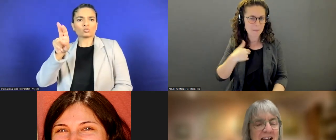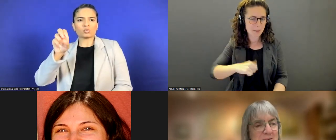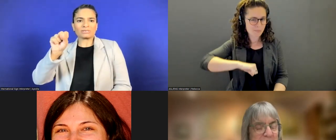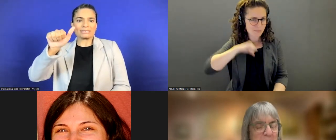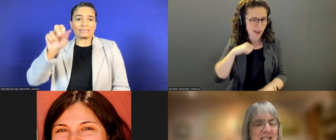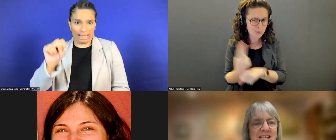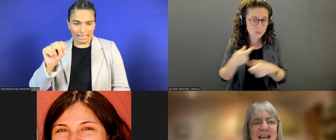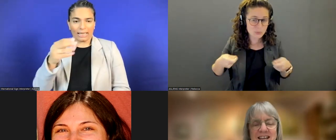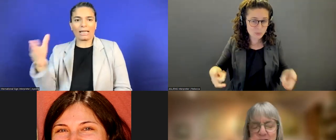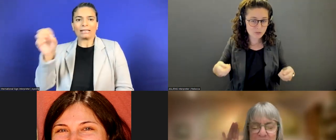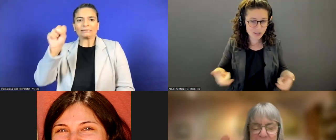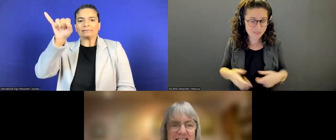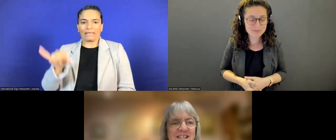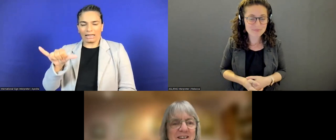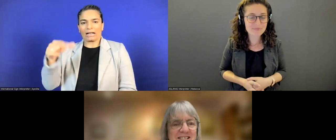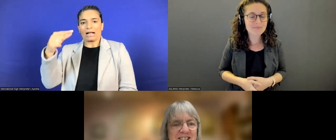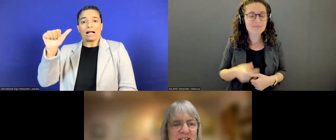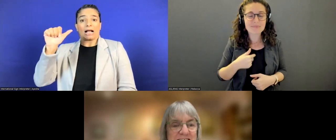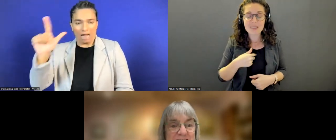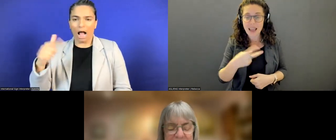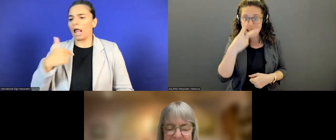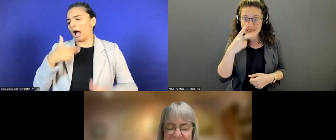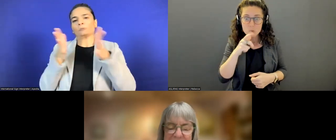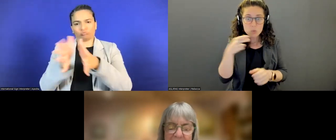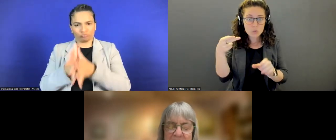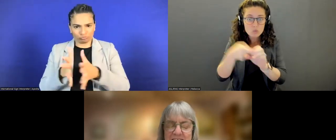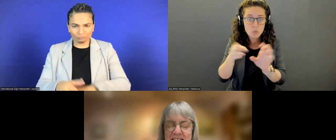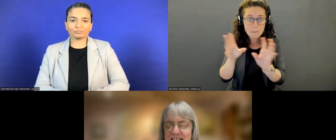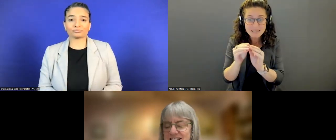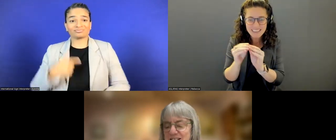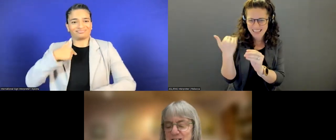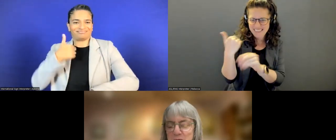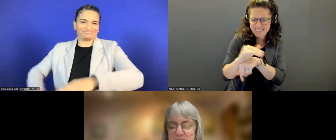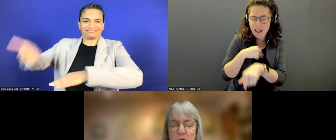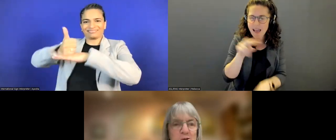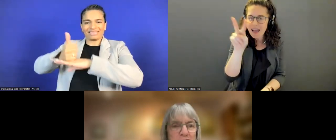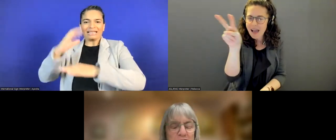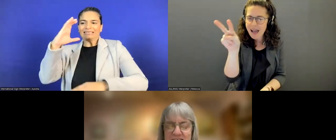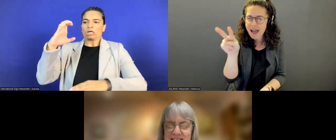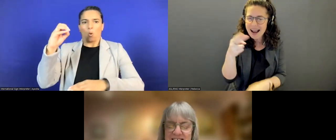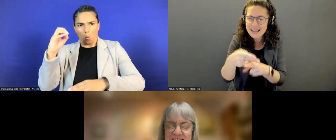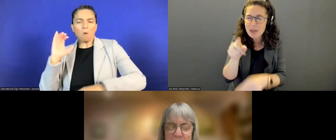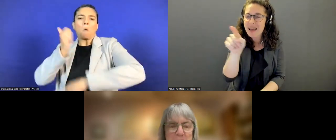I was looking at the regular concentration list and I see so many old friends, alumni,